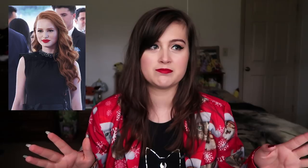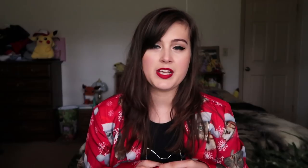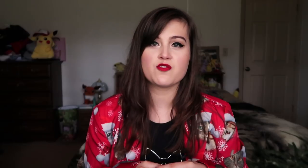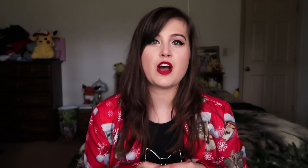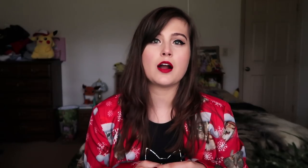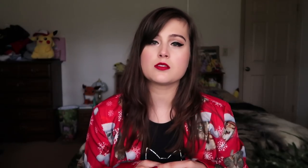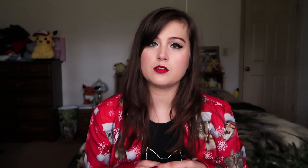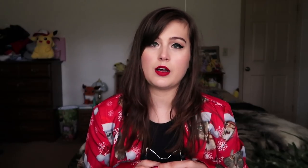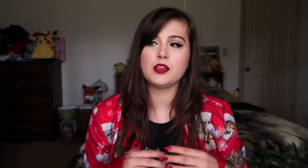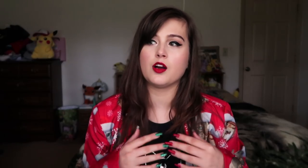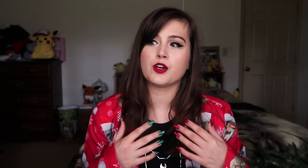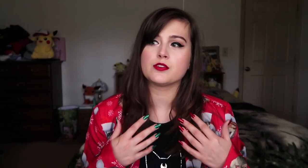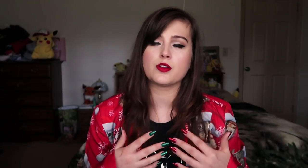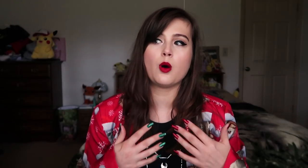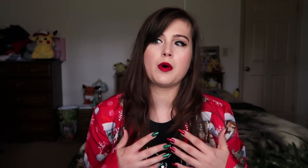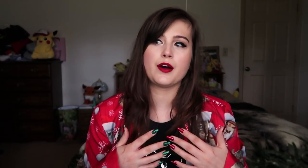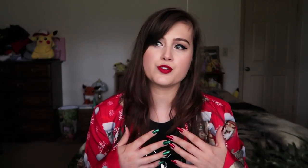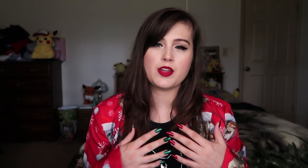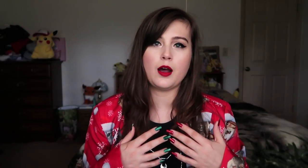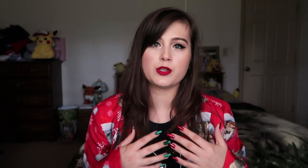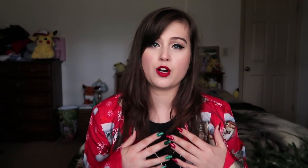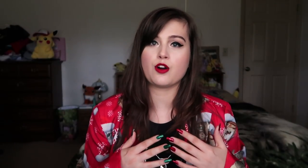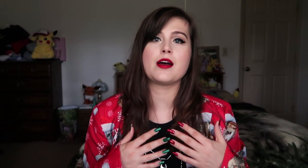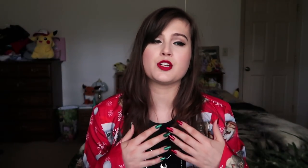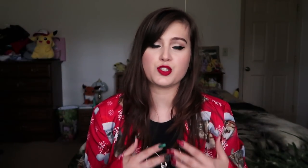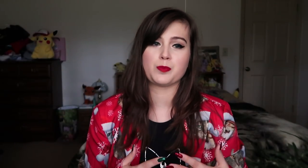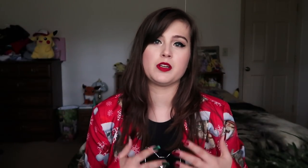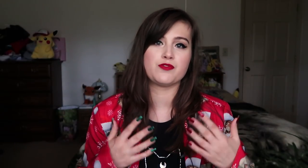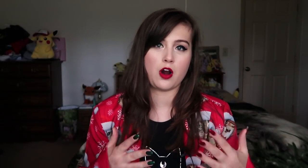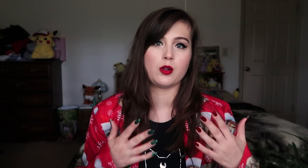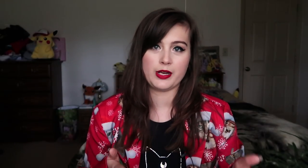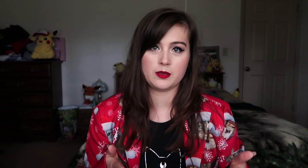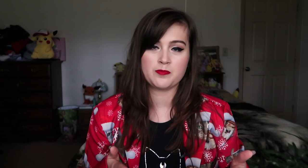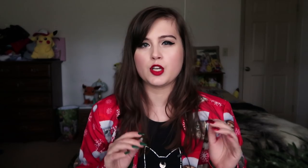In fact, I love her so much that I was her as a Serpent for Halloween.